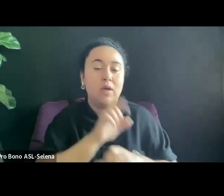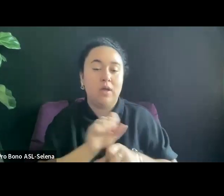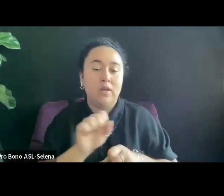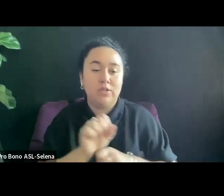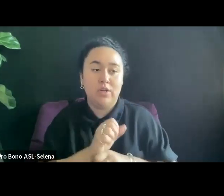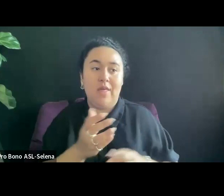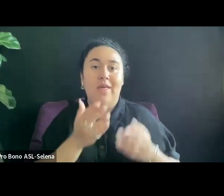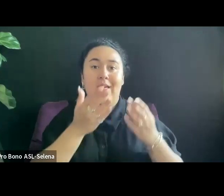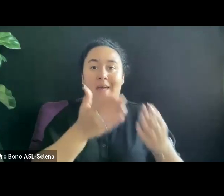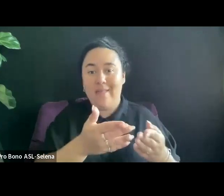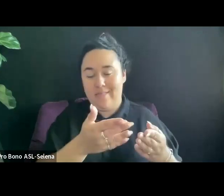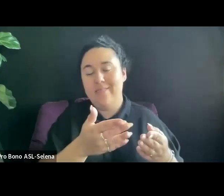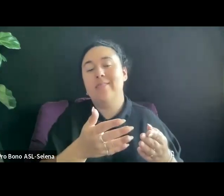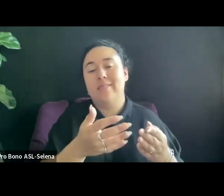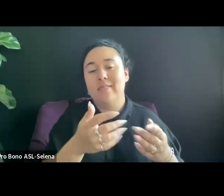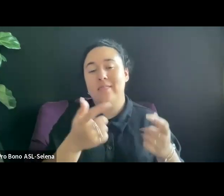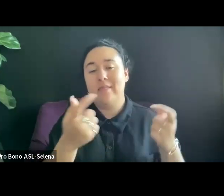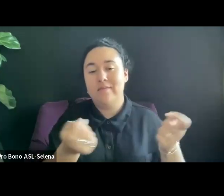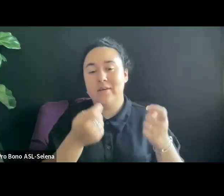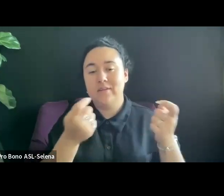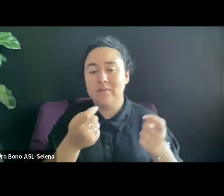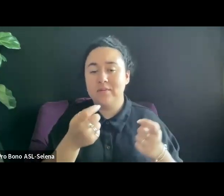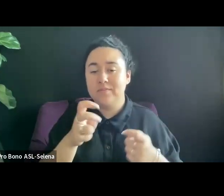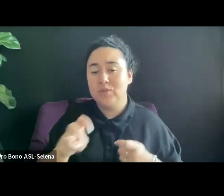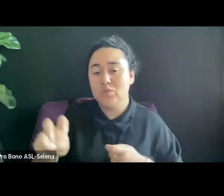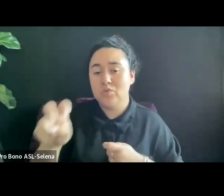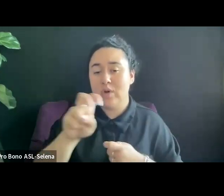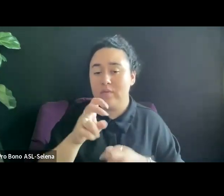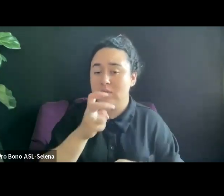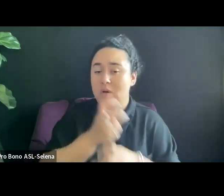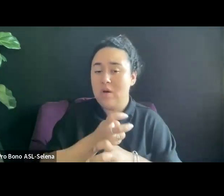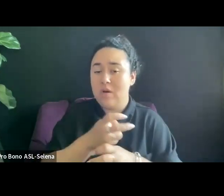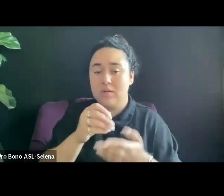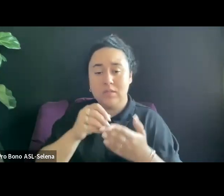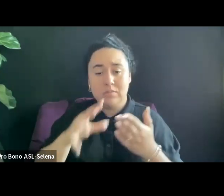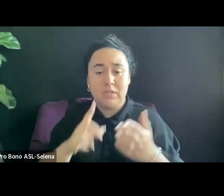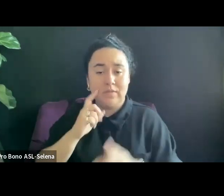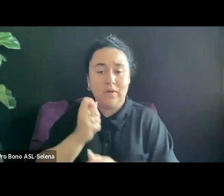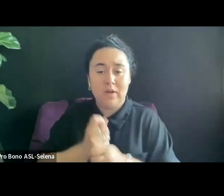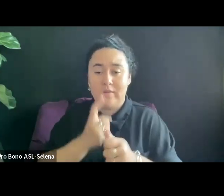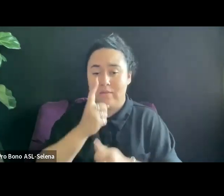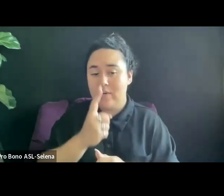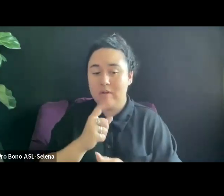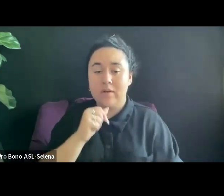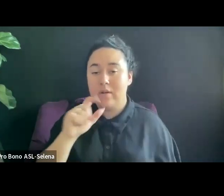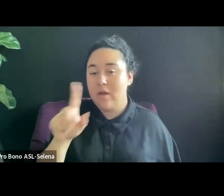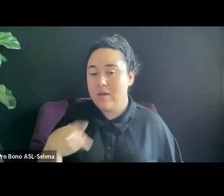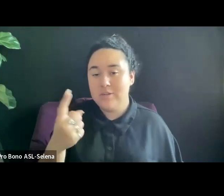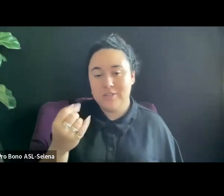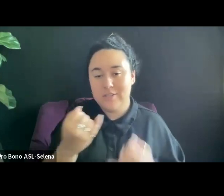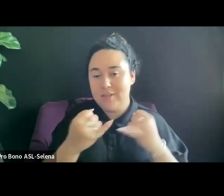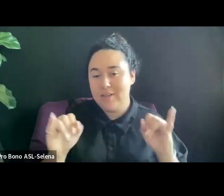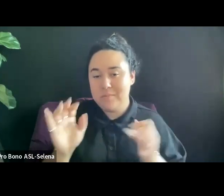TRAVEL IS HARD AND EXPENSIVE FOR EVERYONE. NOT JUST INDEPENDENT FILMMAKER S.